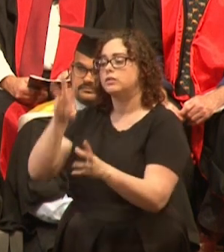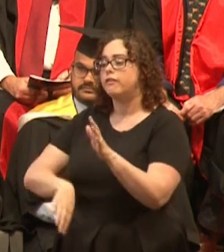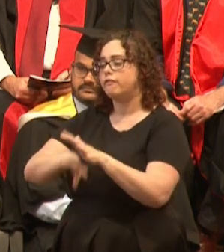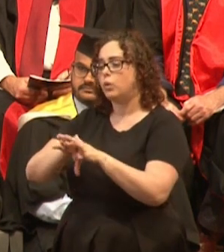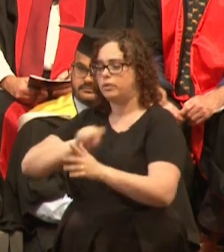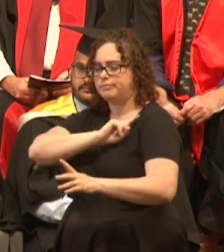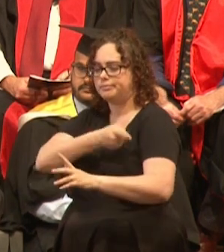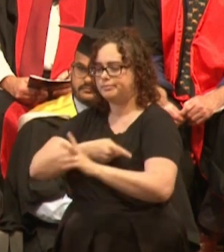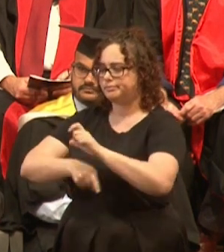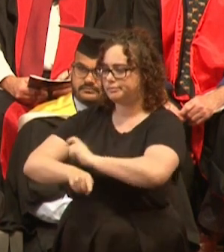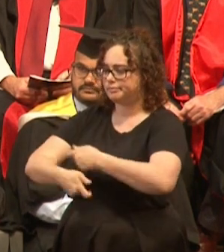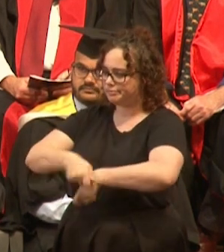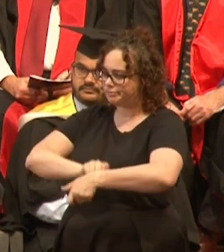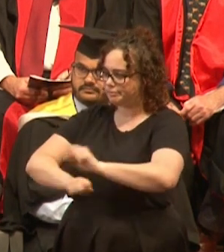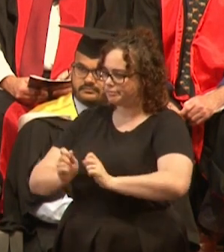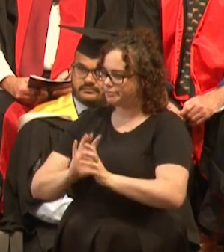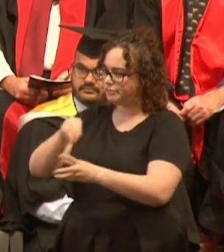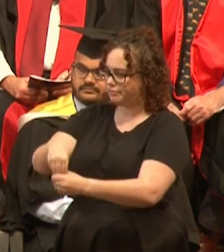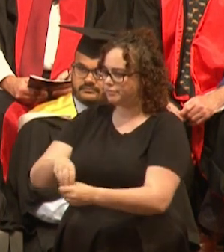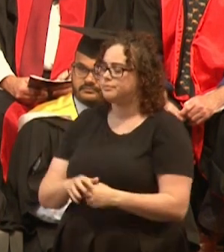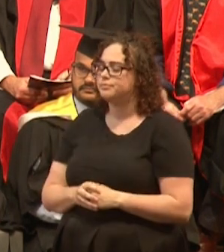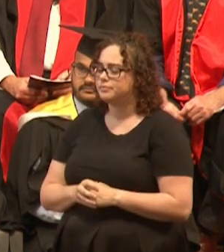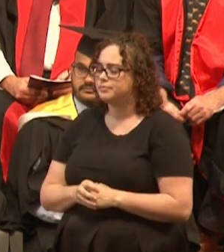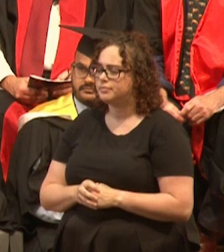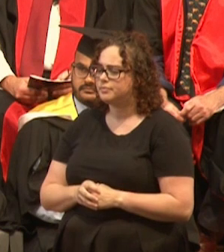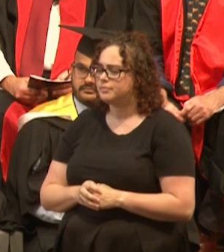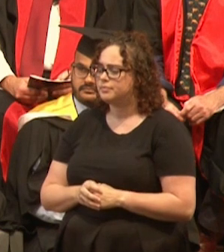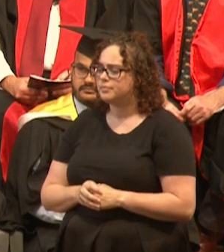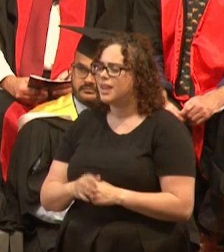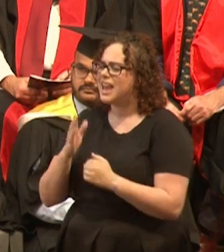Do what it takes, but don't be scared to walk away at times.